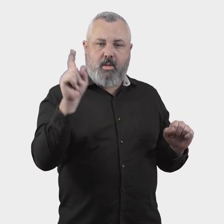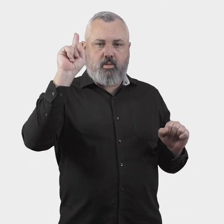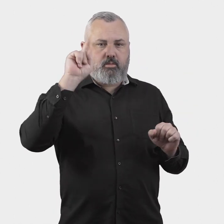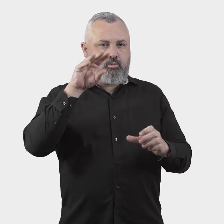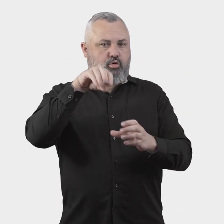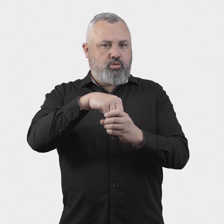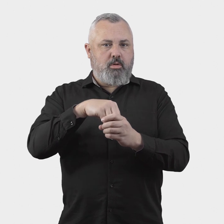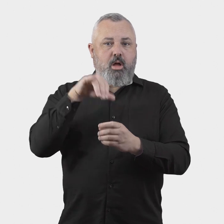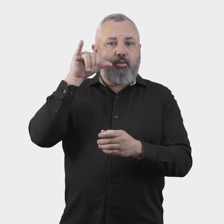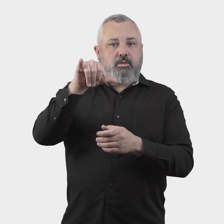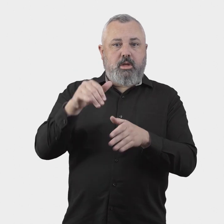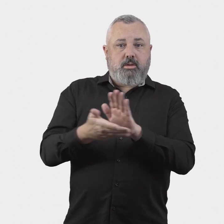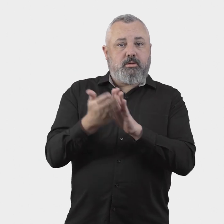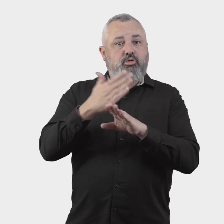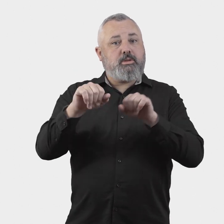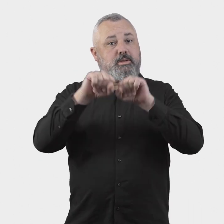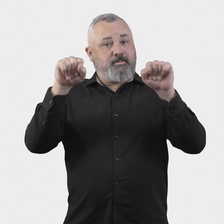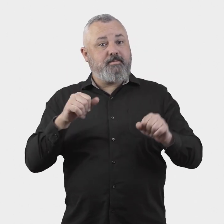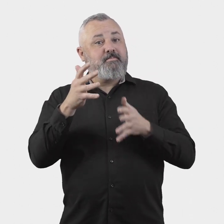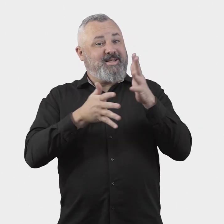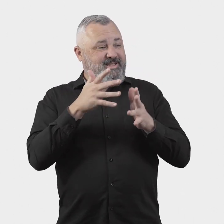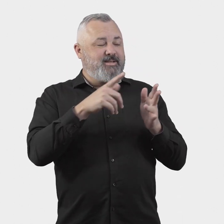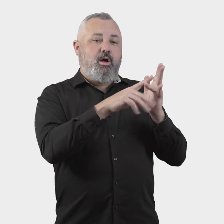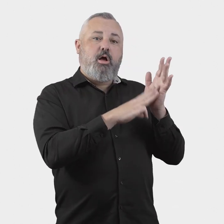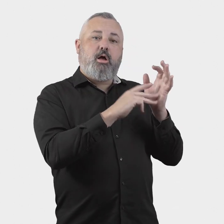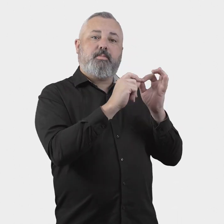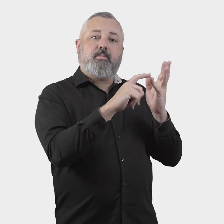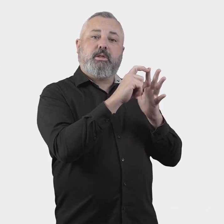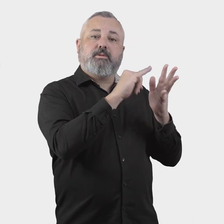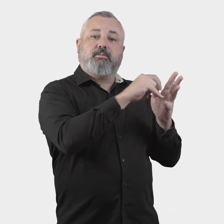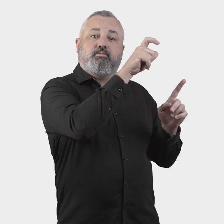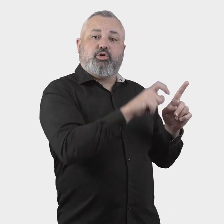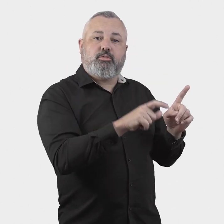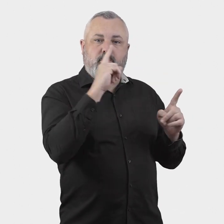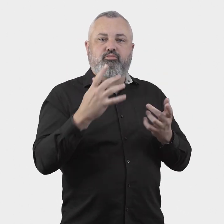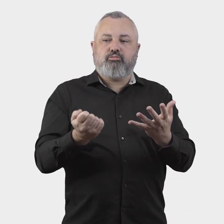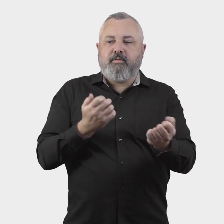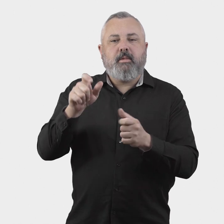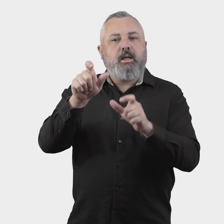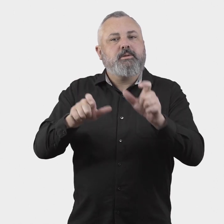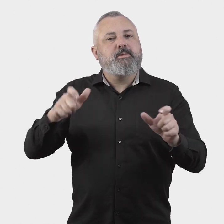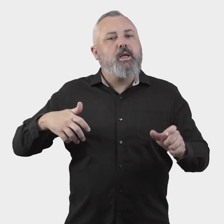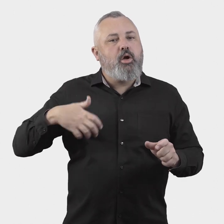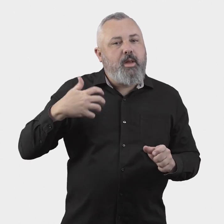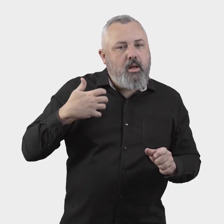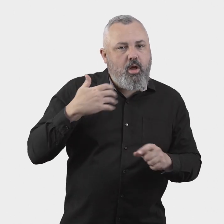The inclusion of airports in the ombuds scheme will mean that the ombudsperson can consider complaints